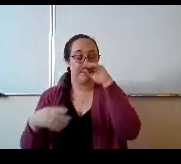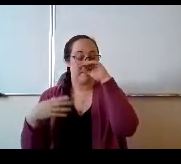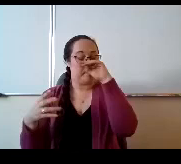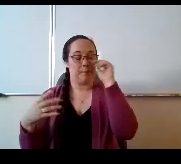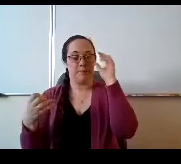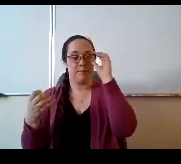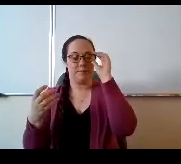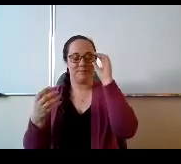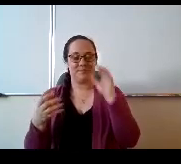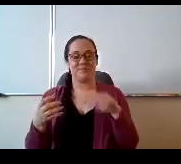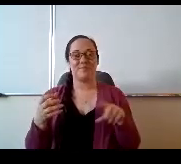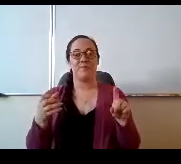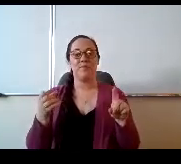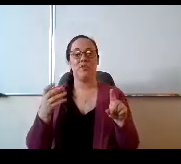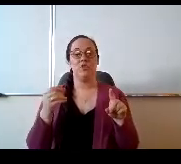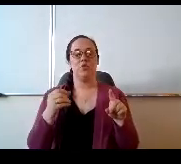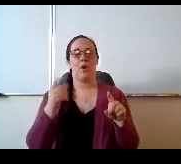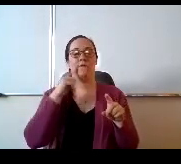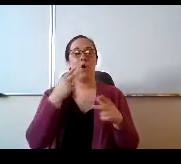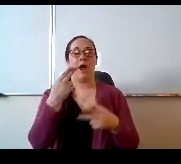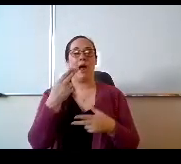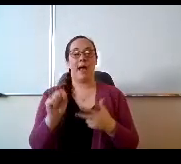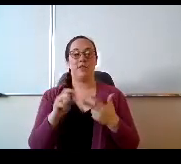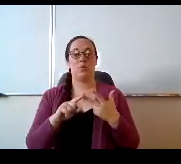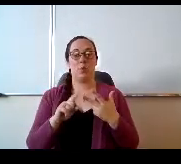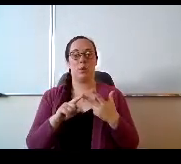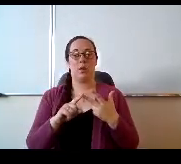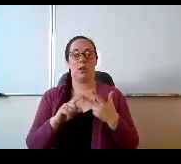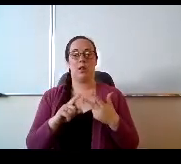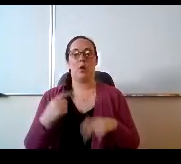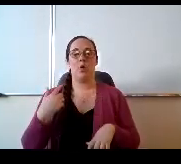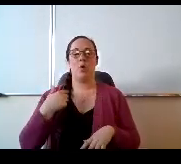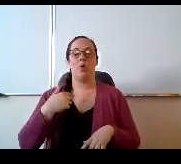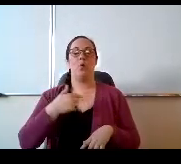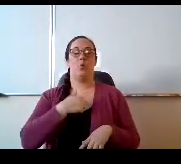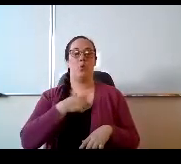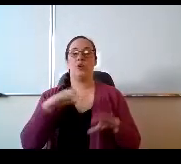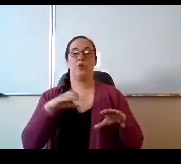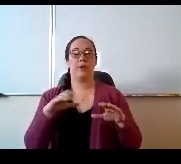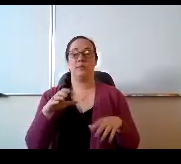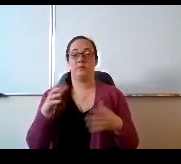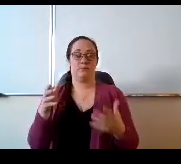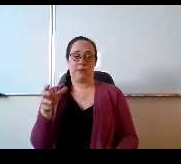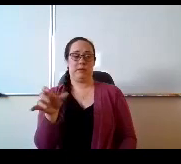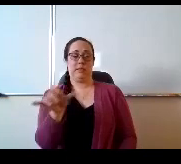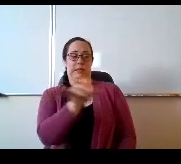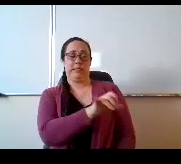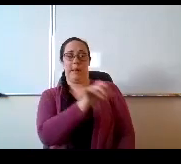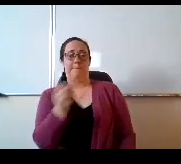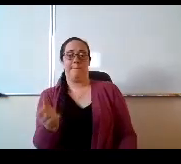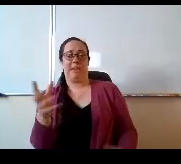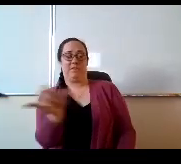so at at the high school level we are doing much of the same things as our elementary and middle colleagues,